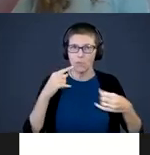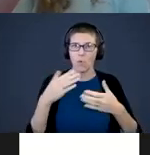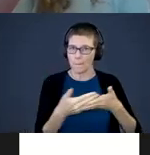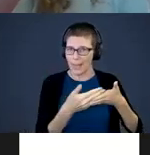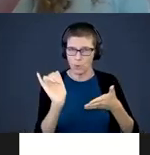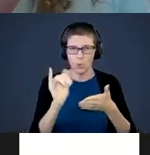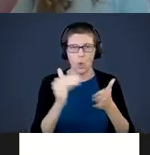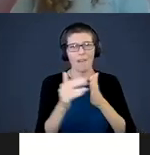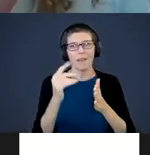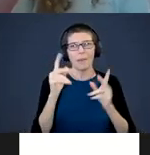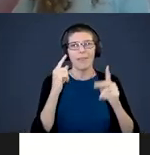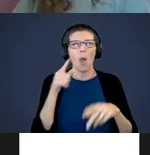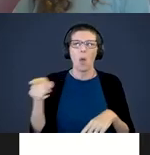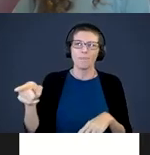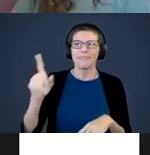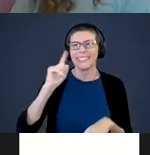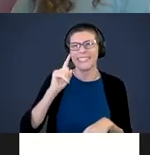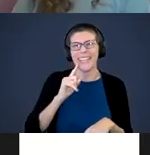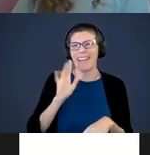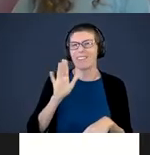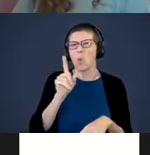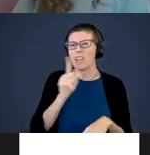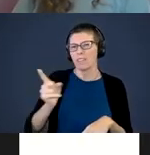think, "she’s deaf so we are not going to really discipline”, or “she doesn’t really understand".